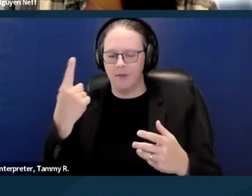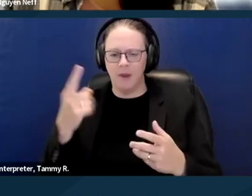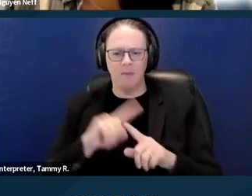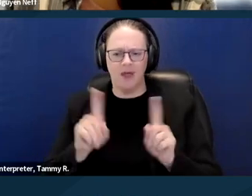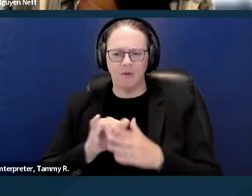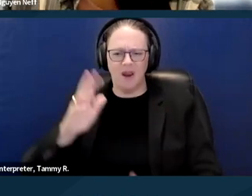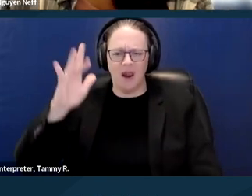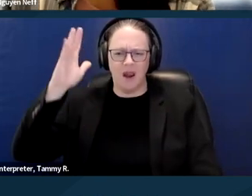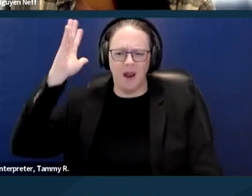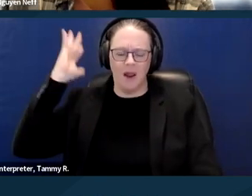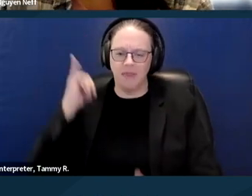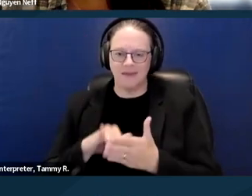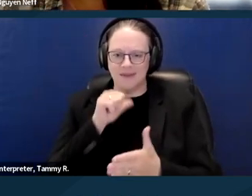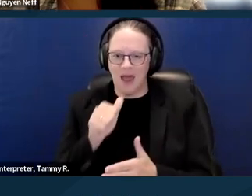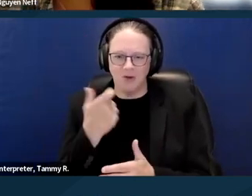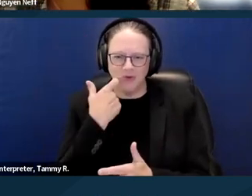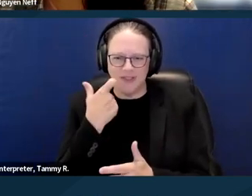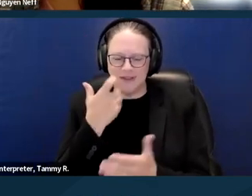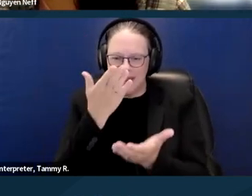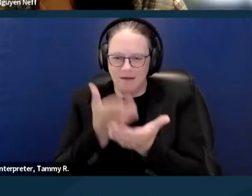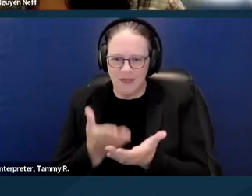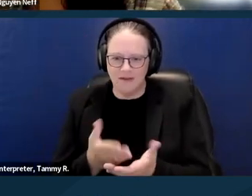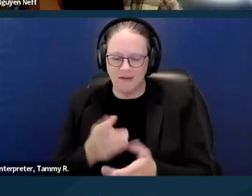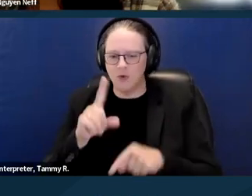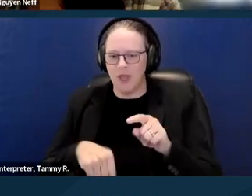that's not recent evidence and that can't necessarily be used now.